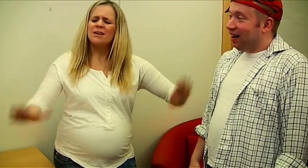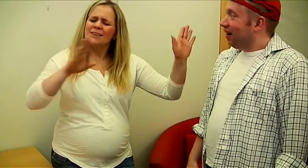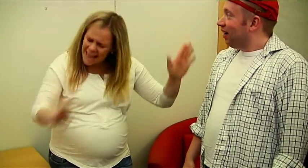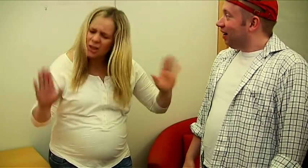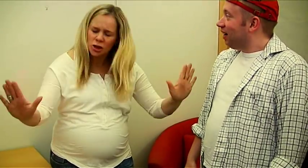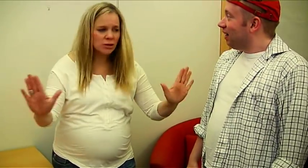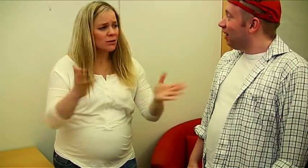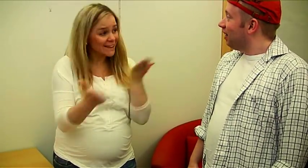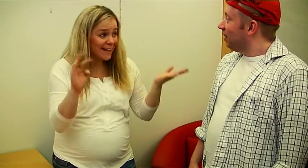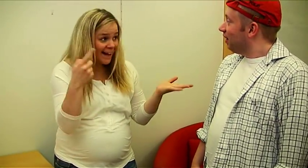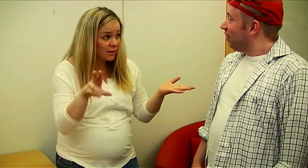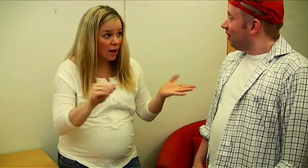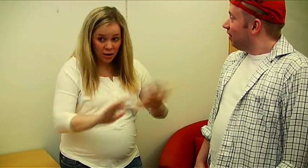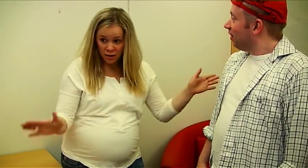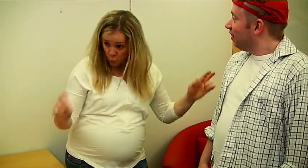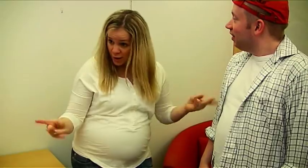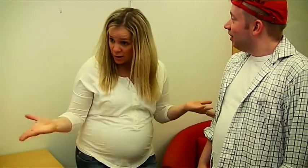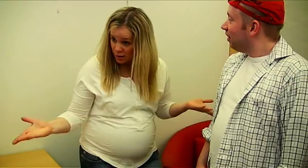Seriously, Jelena won't be with us!